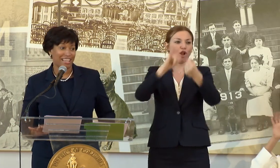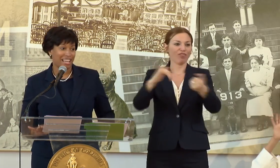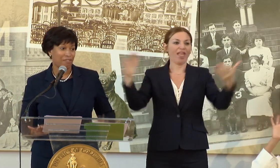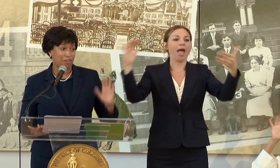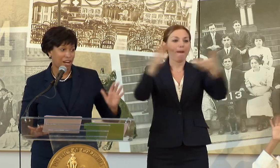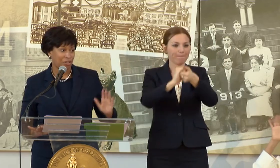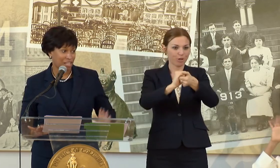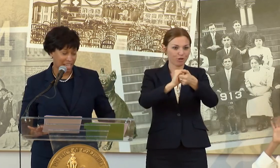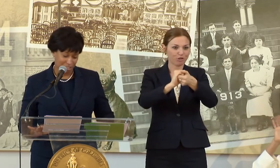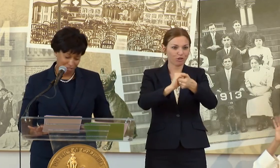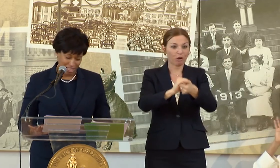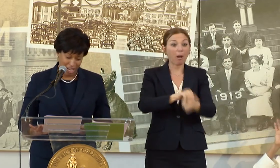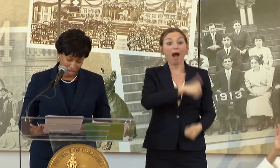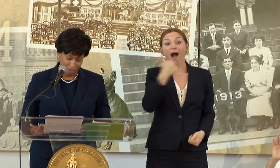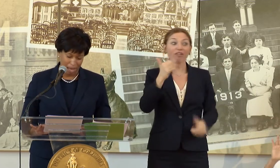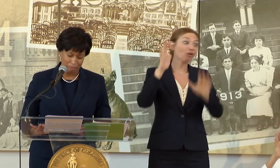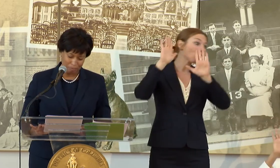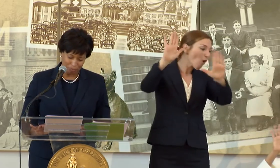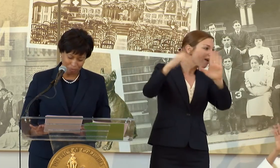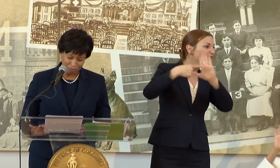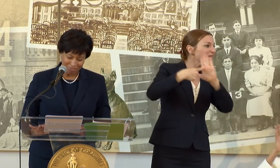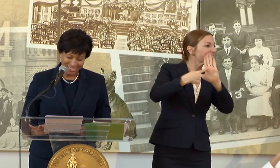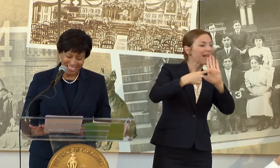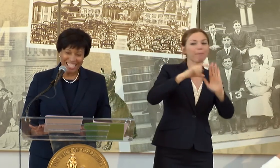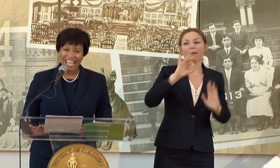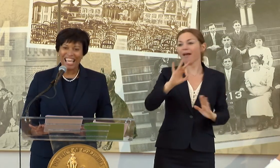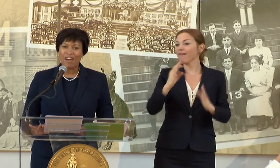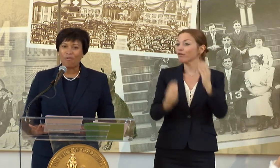THING FOR OUR CREATIVE ECONOMY.